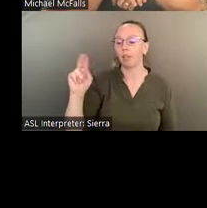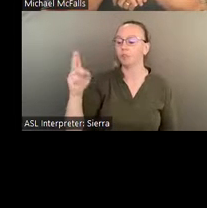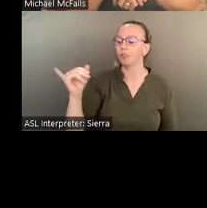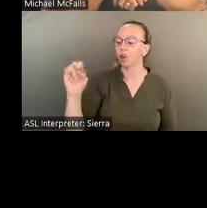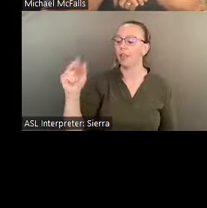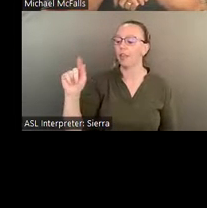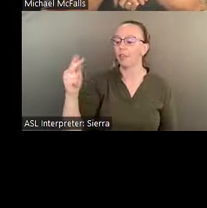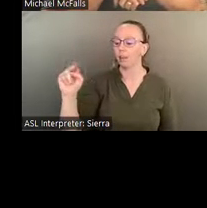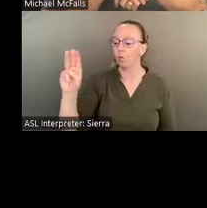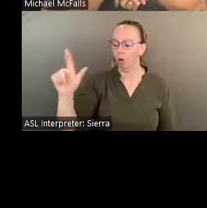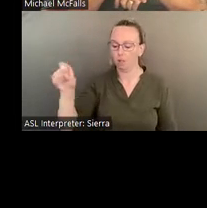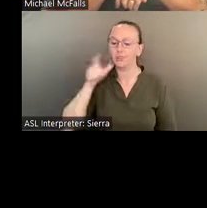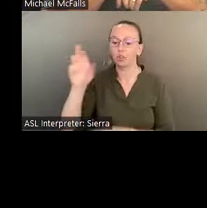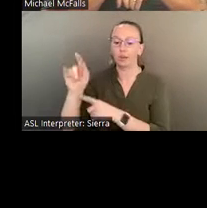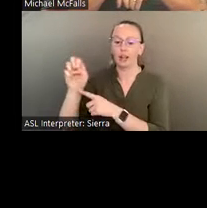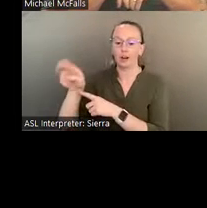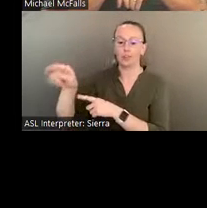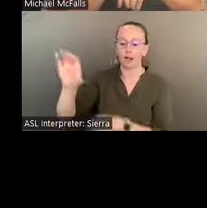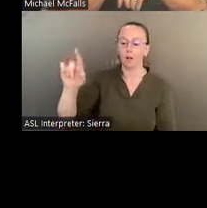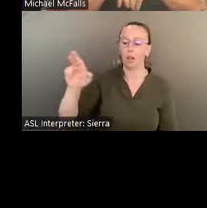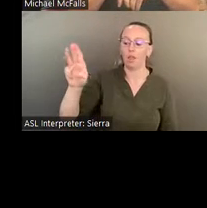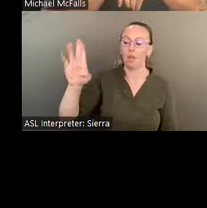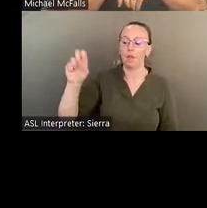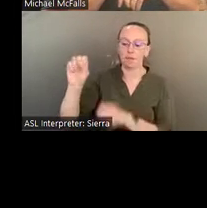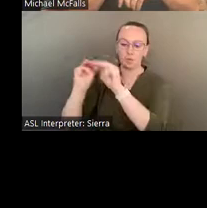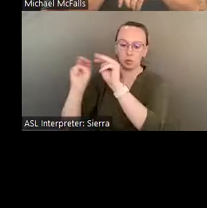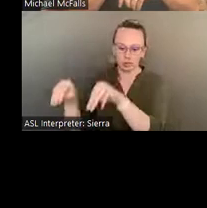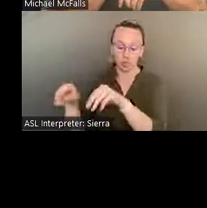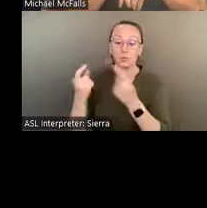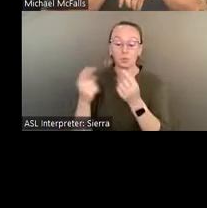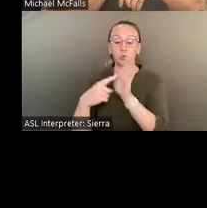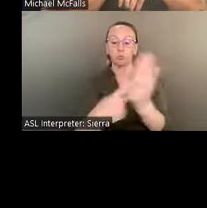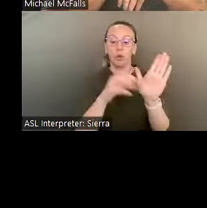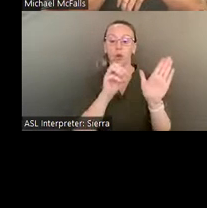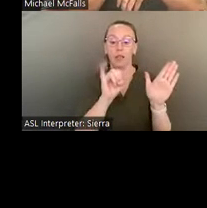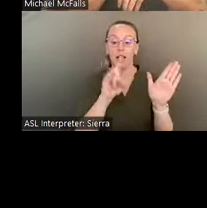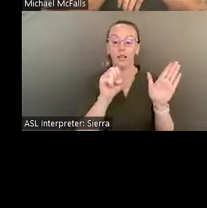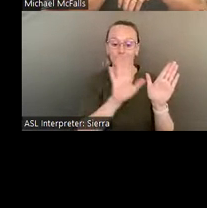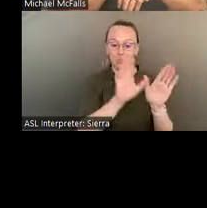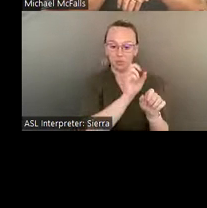we did is showcase Eddie Martin's work with contemporary artists that claimed to be influenced